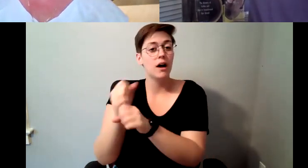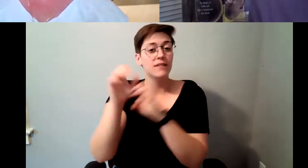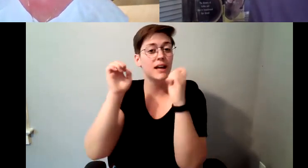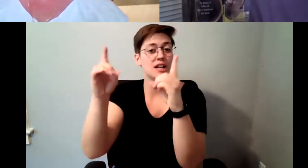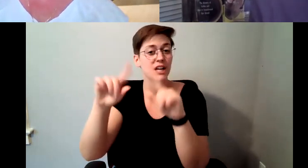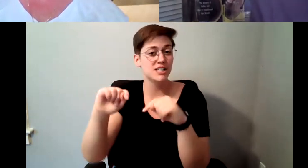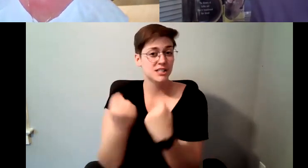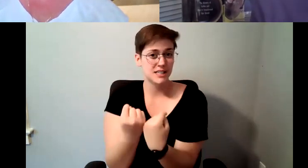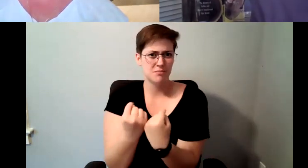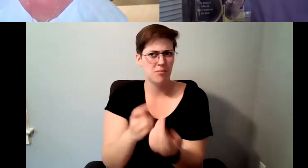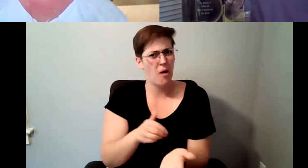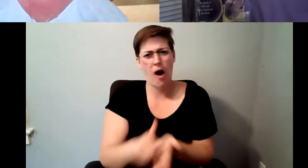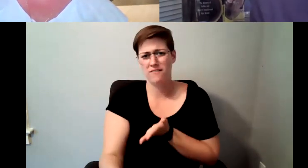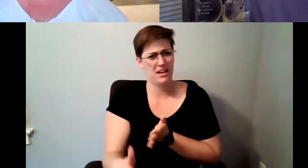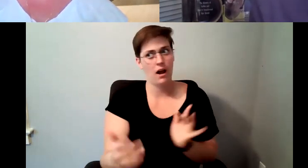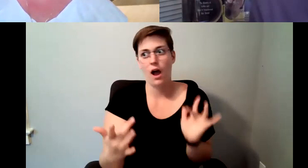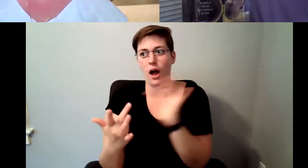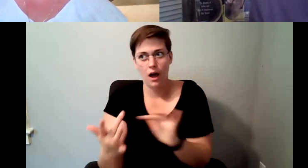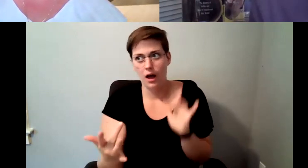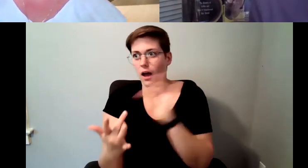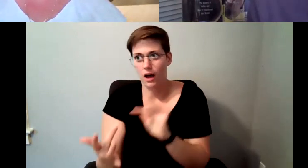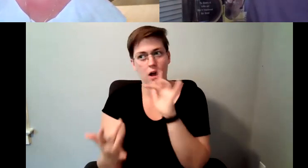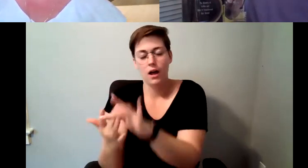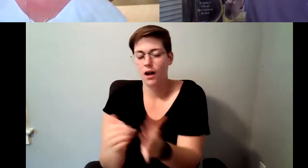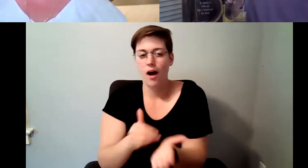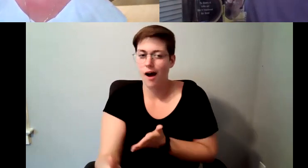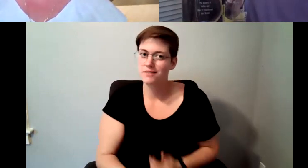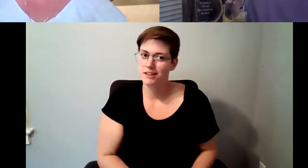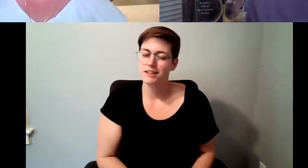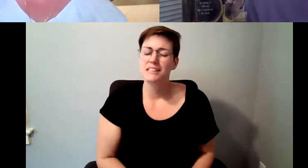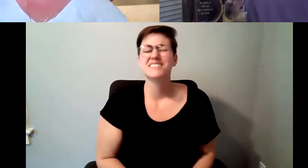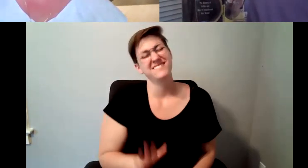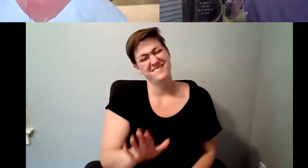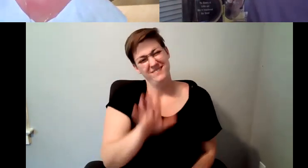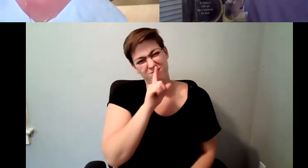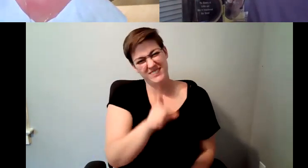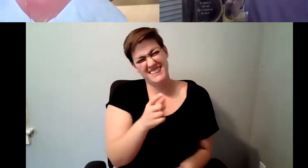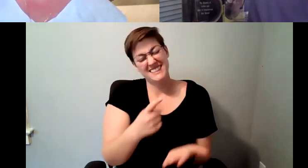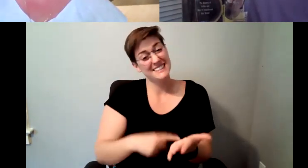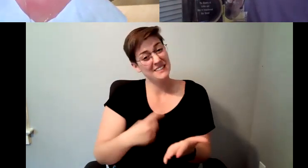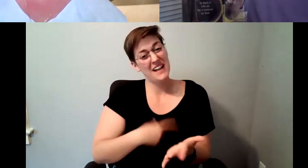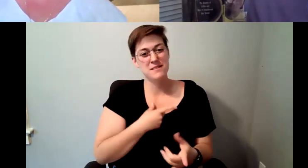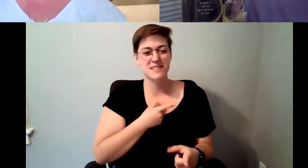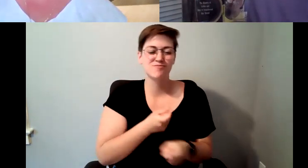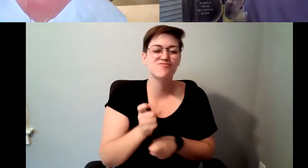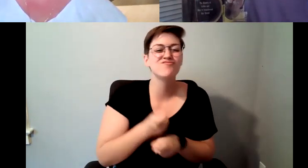frequency, in fact, I sometimes joke, that I was so much in their face with questions